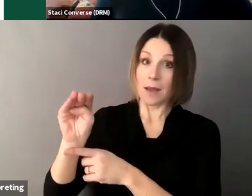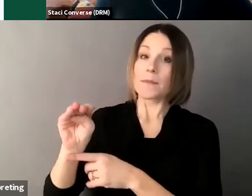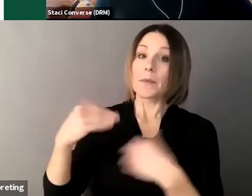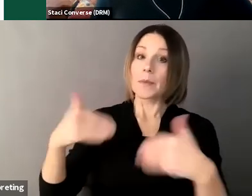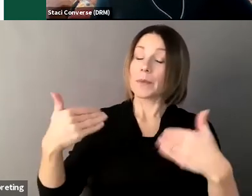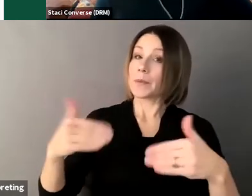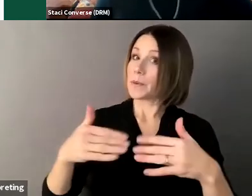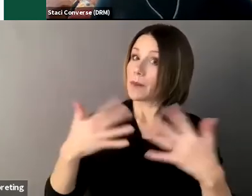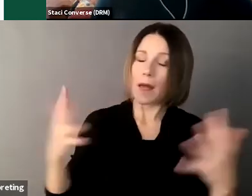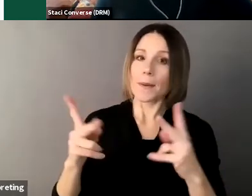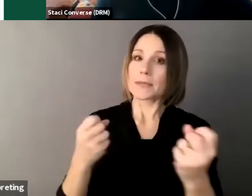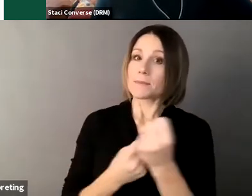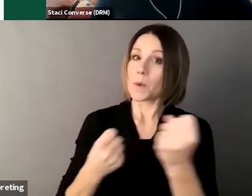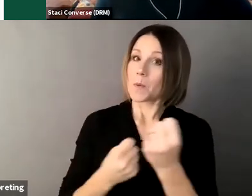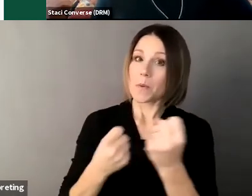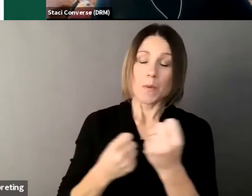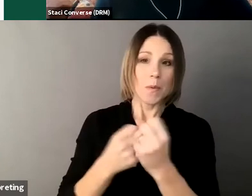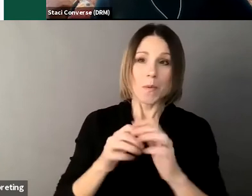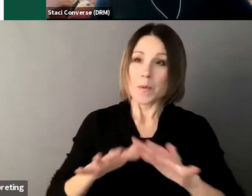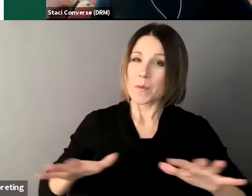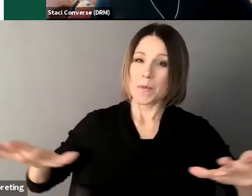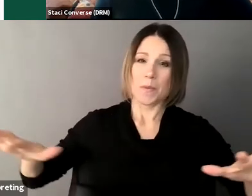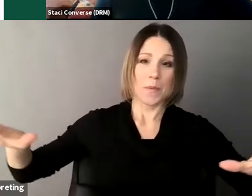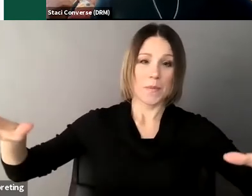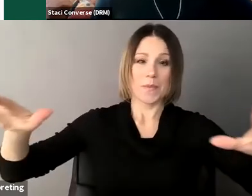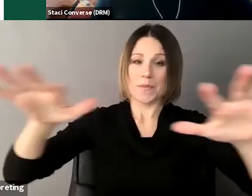decision-making this is not something that's unique um to Maine alone although Maine was